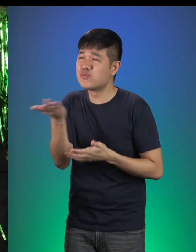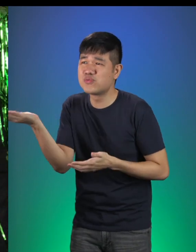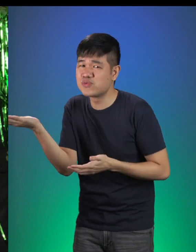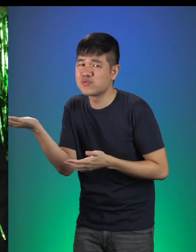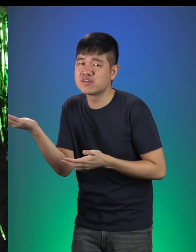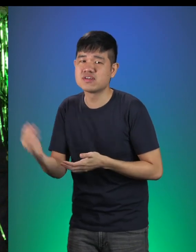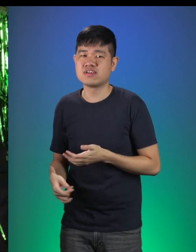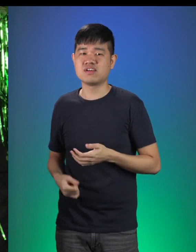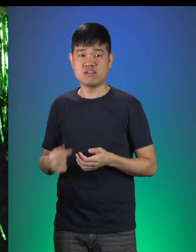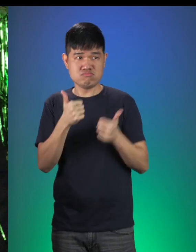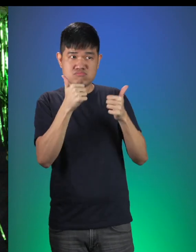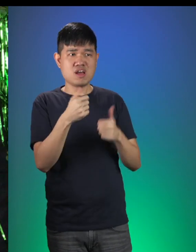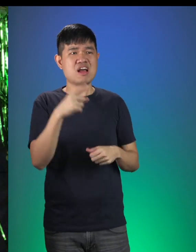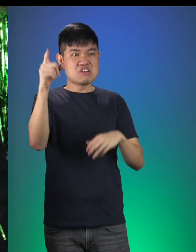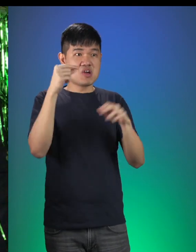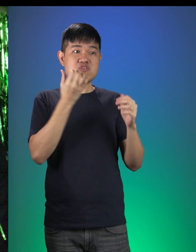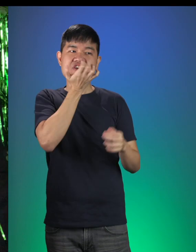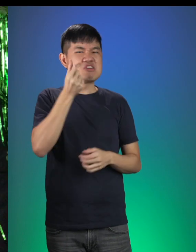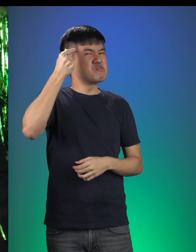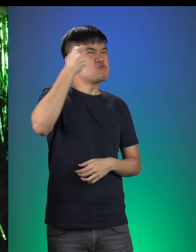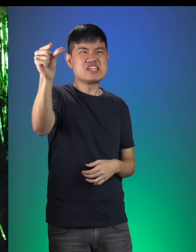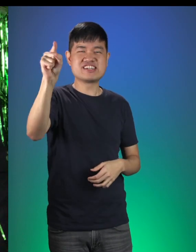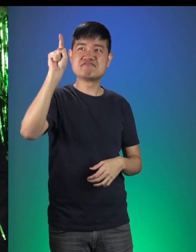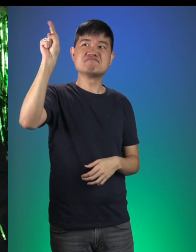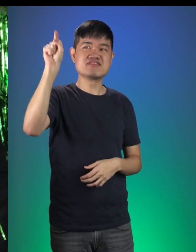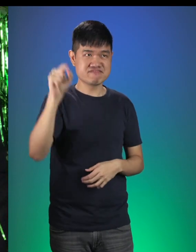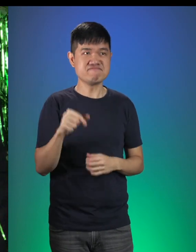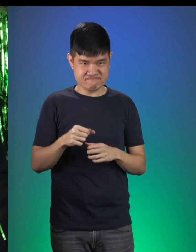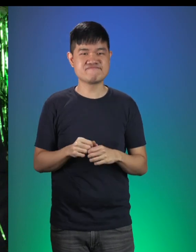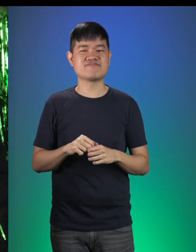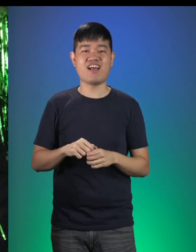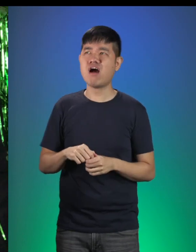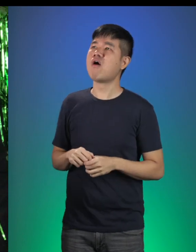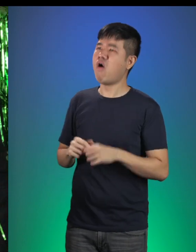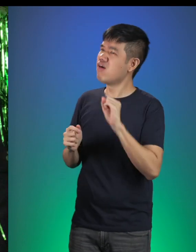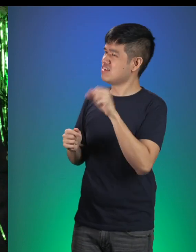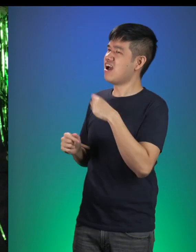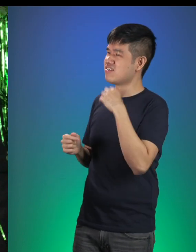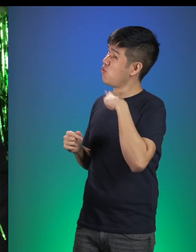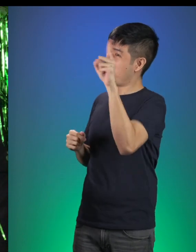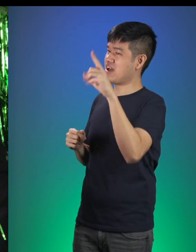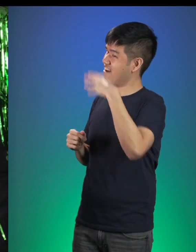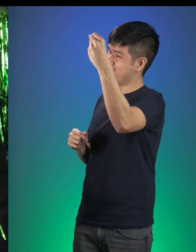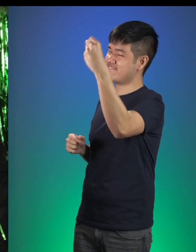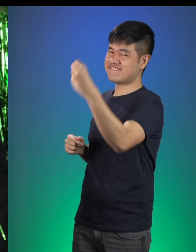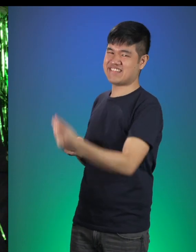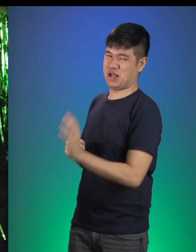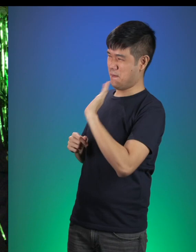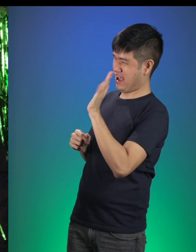Little Gruff: We’ve been good! The grass is greener on the other side! Little Red: Well I guess it is! I better go. You take care!